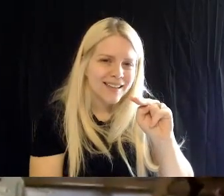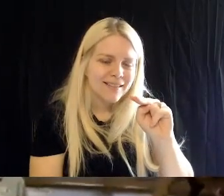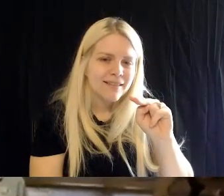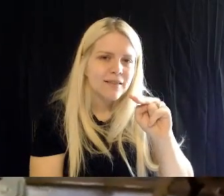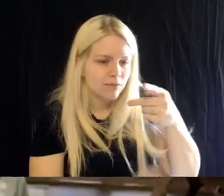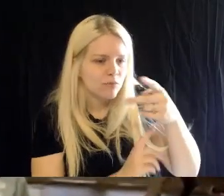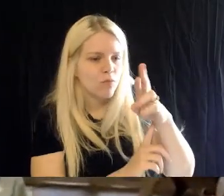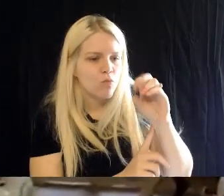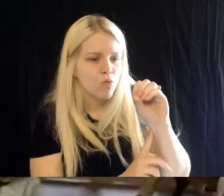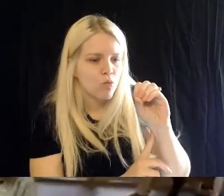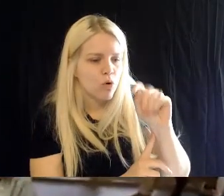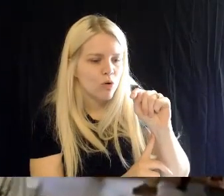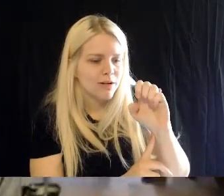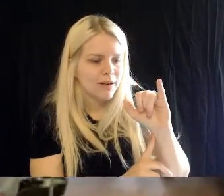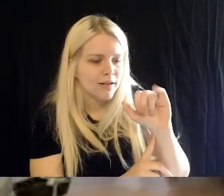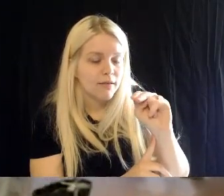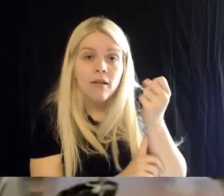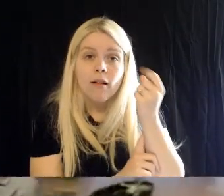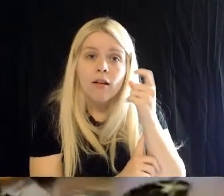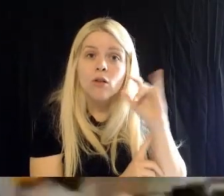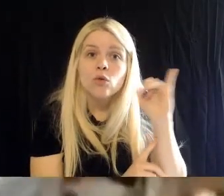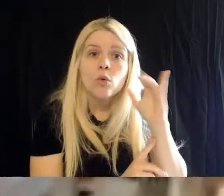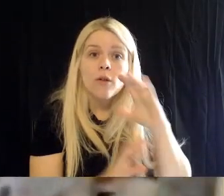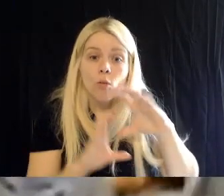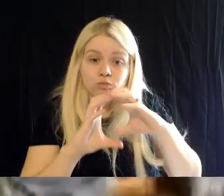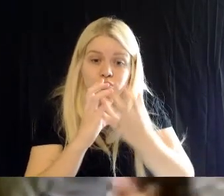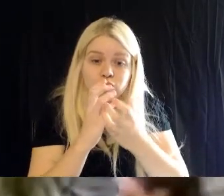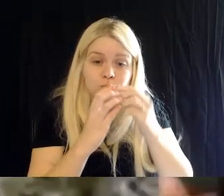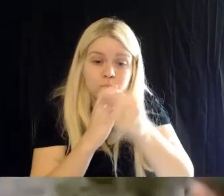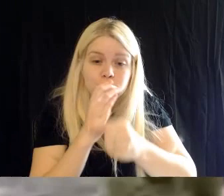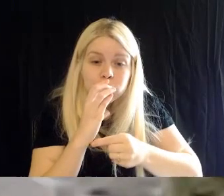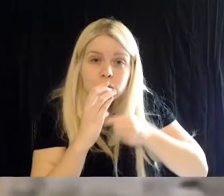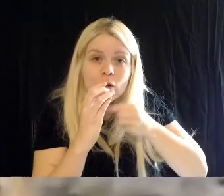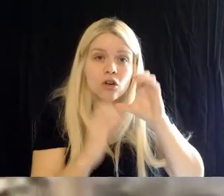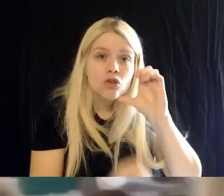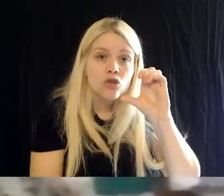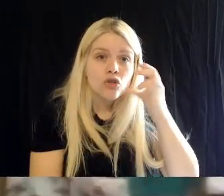Brad: I'll be darned. Who knew, gang, right?